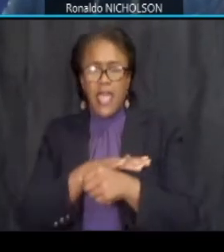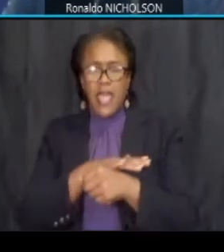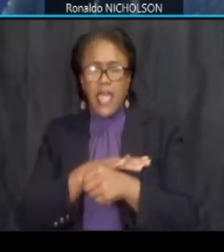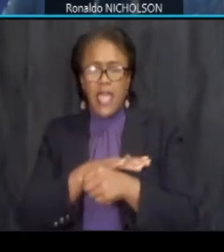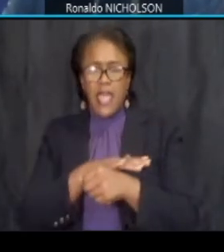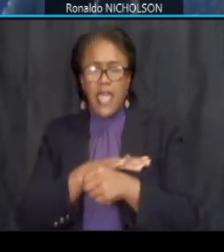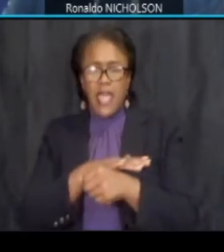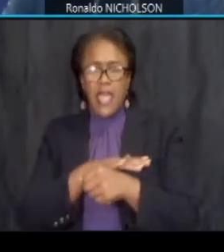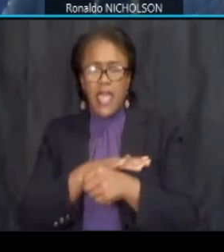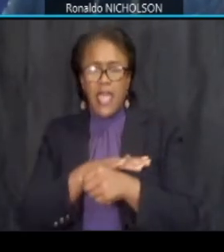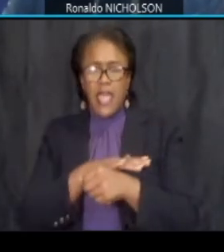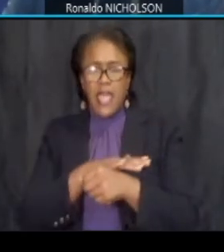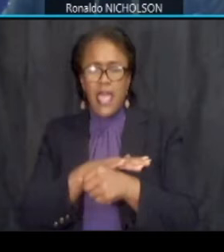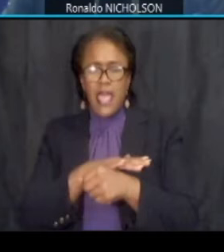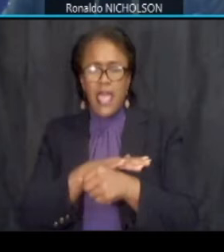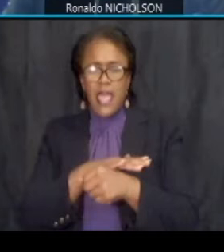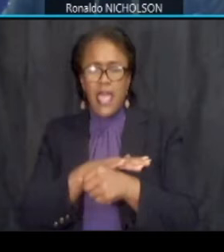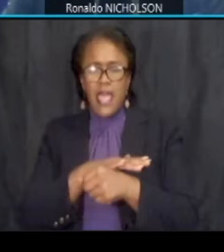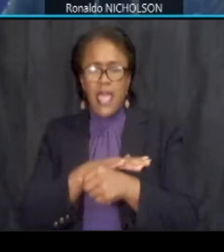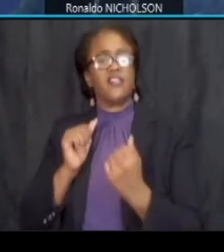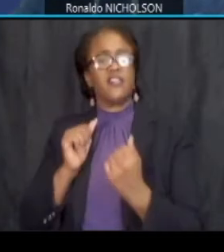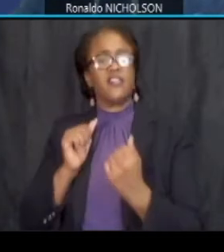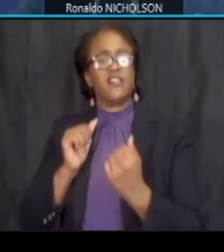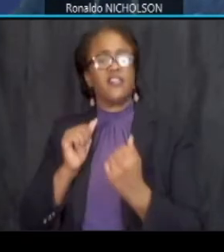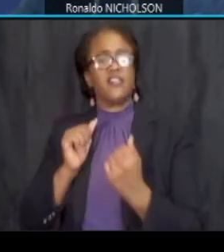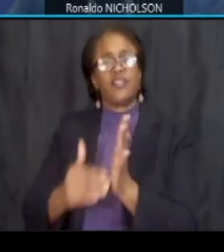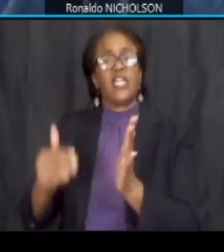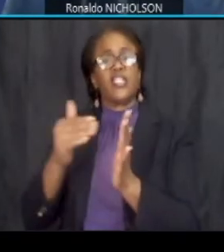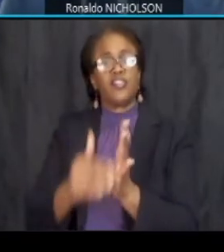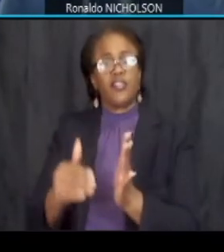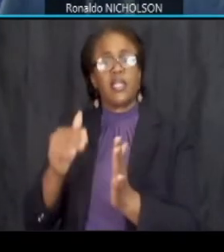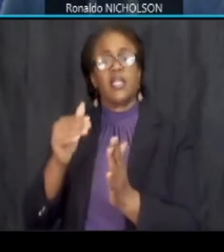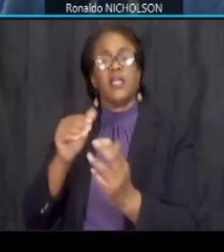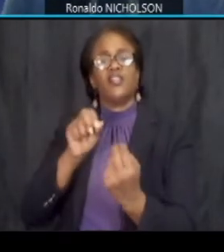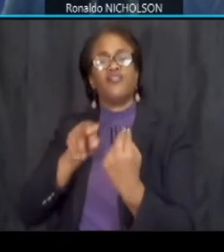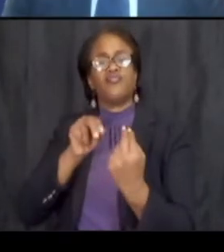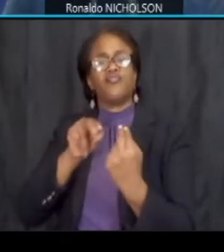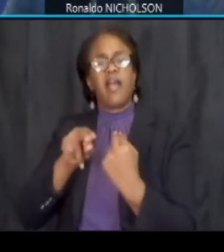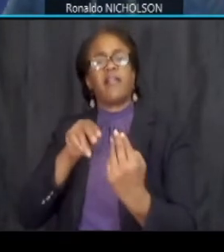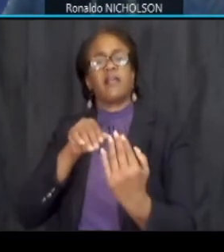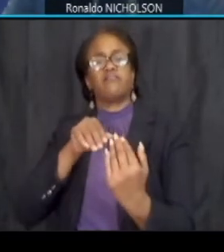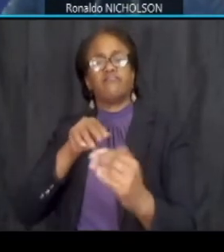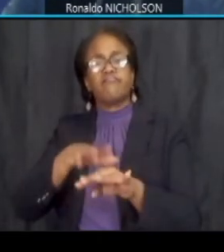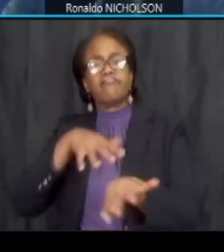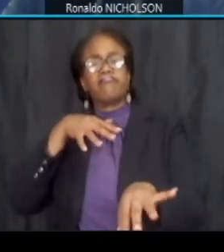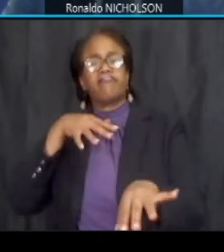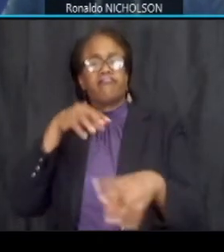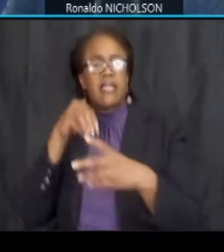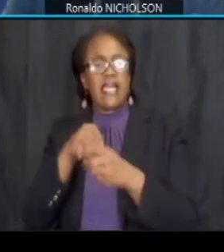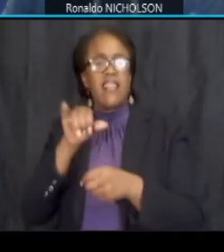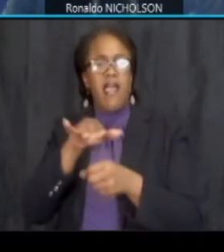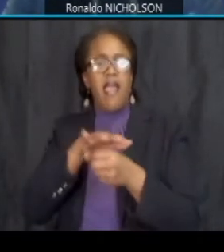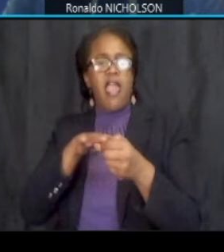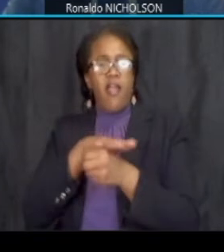as addressing reoccurring traffic congestion along the corridor by giving users